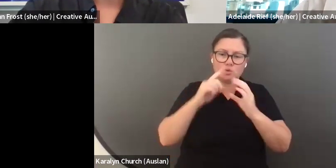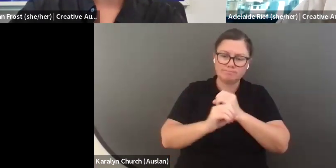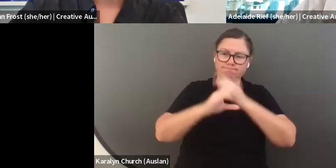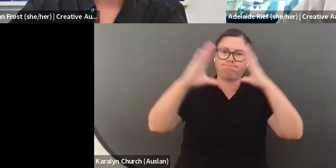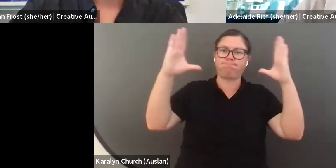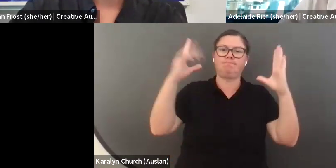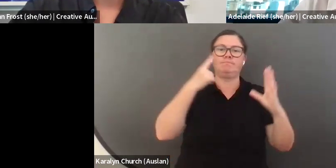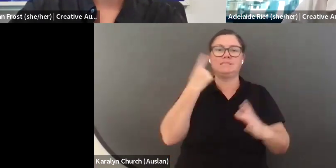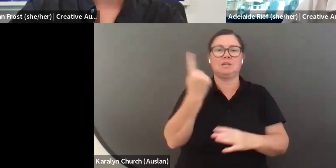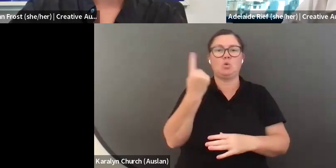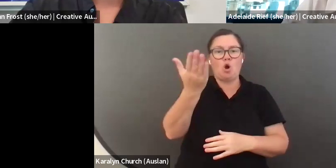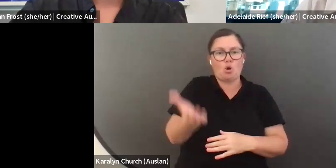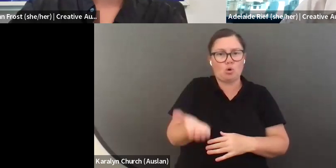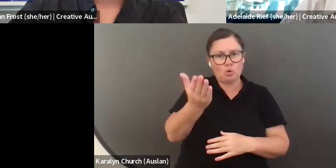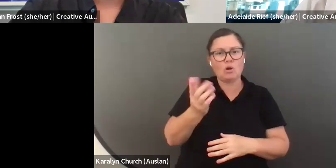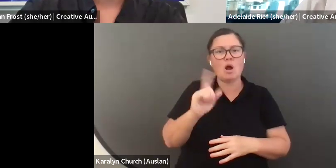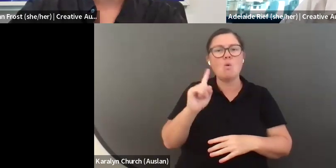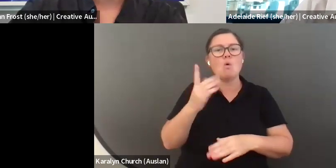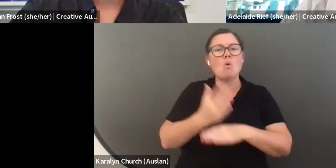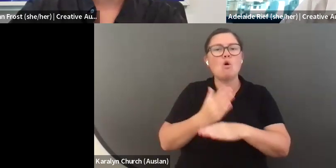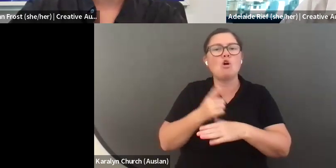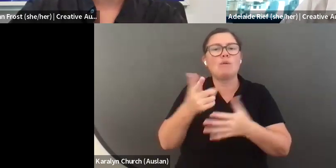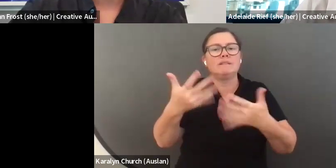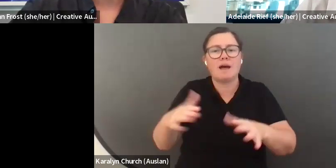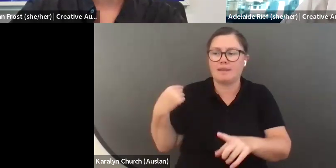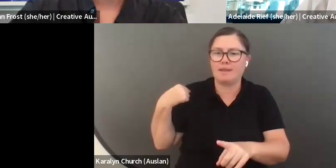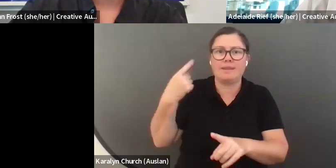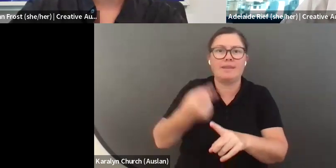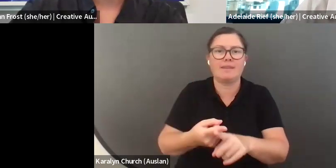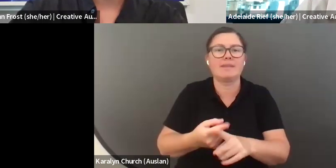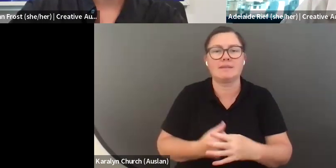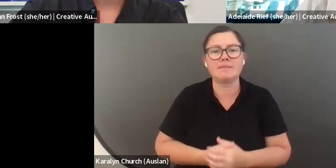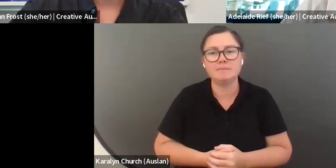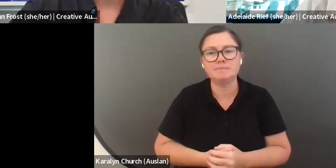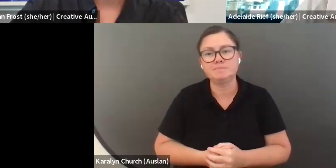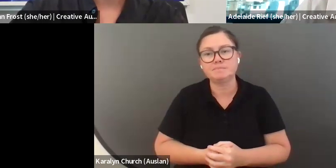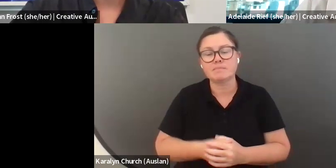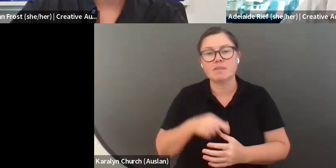tell us as much about you and your creative practice as you would like to. It's a really